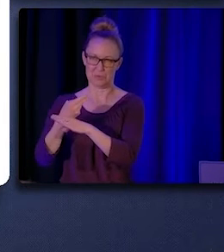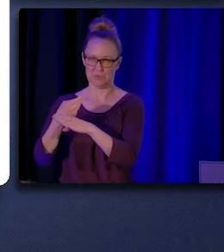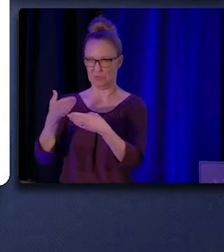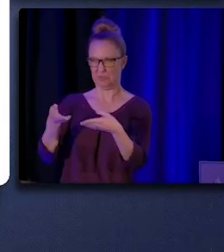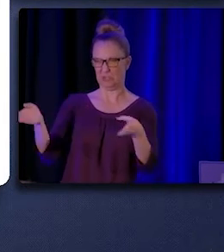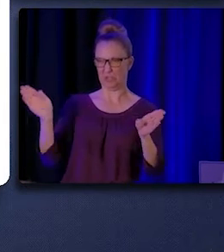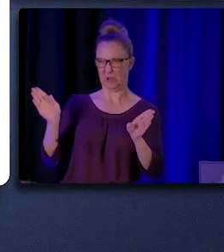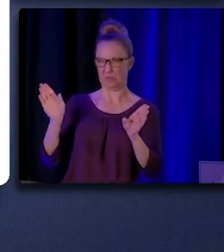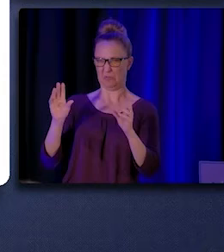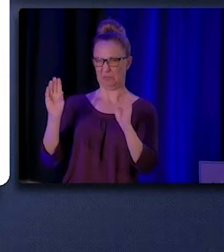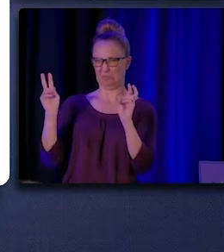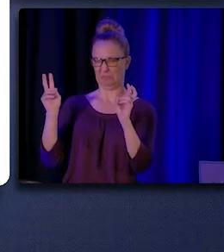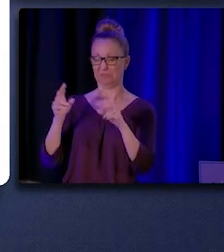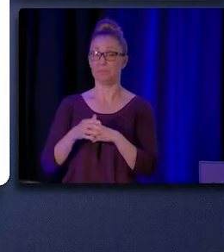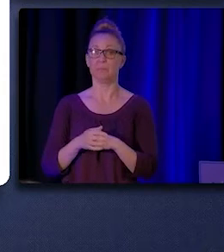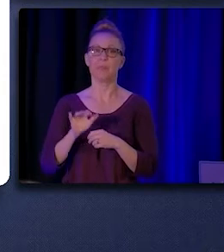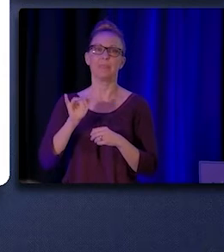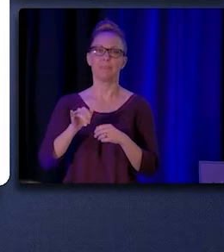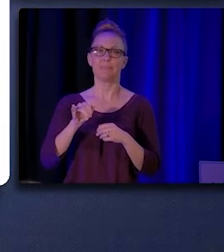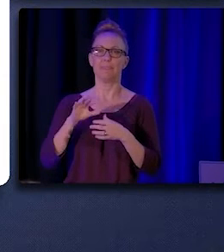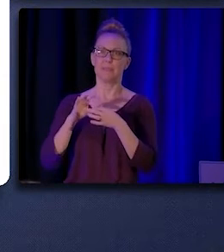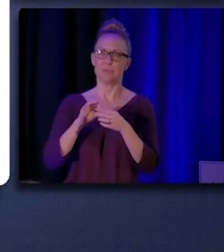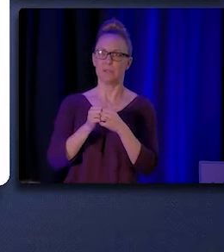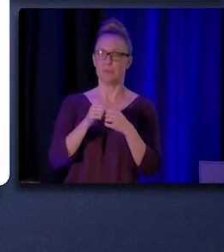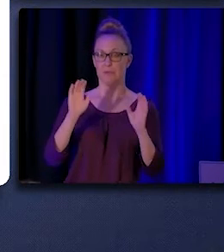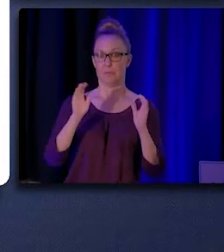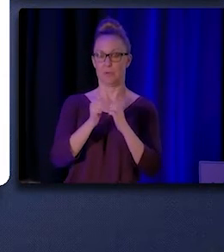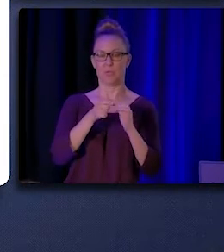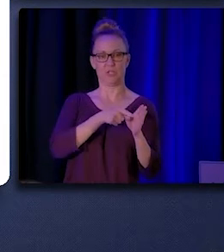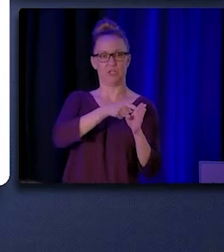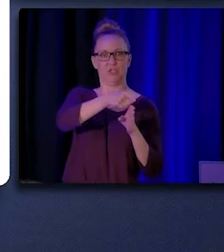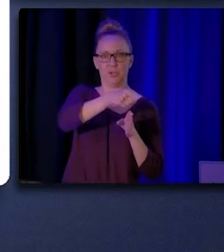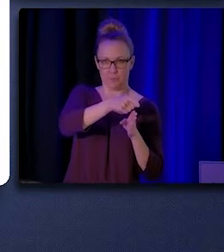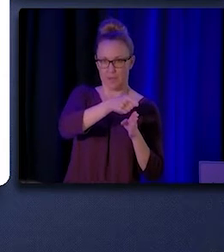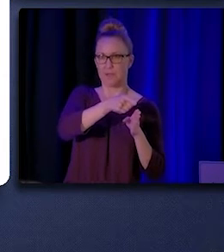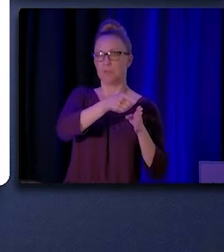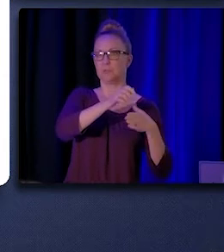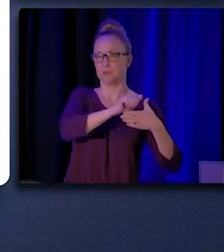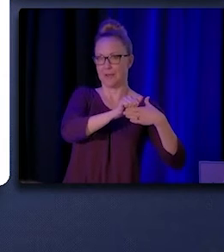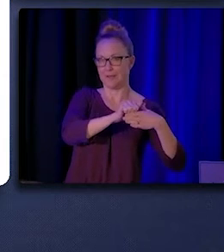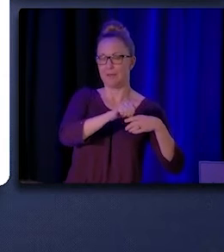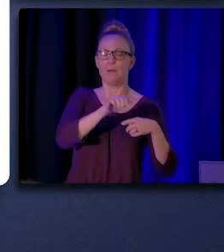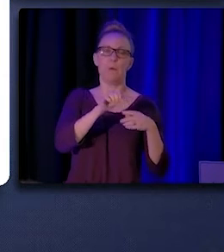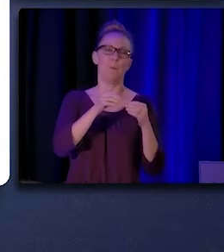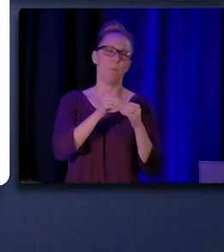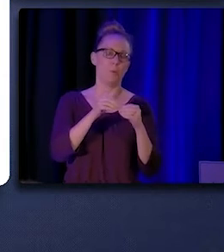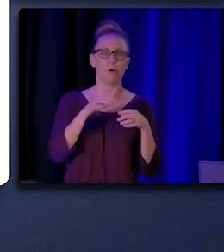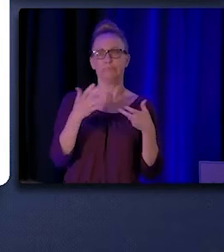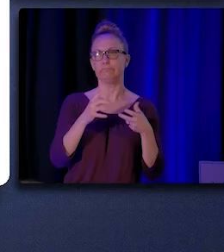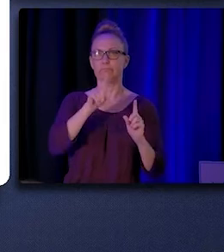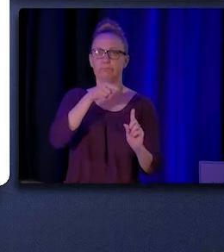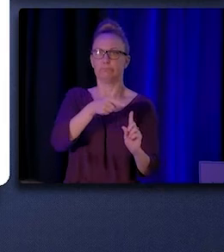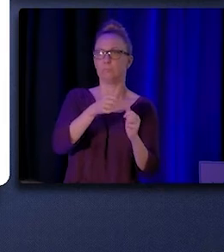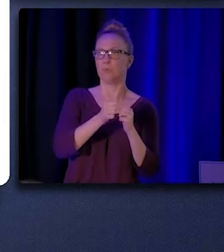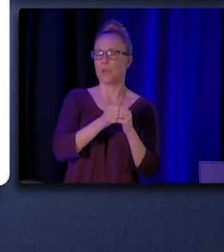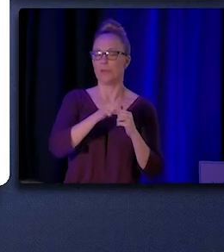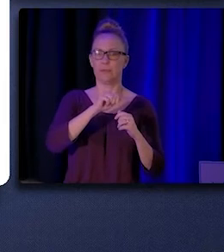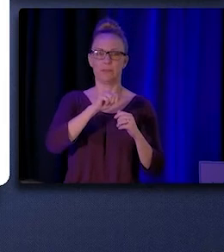This contrasts with specialized training, which I'm using to refer to programs that teach content that would be specific to a particular role,